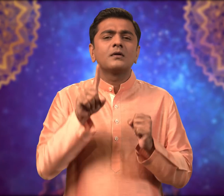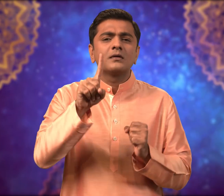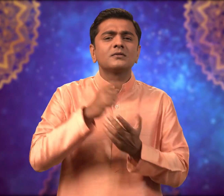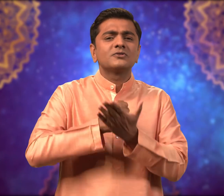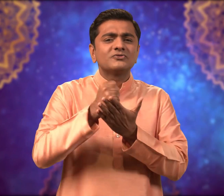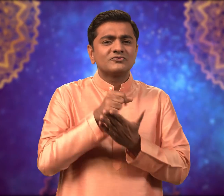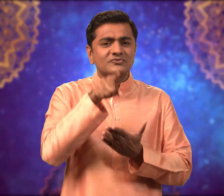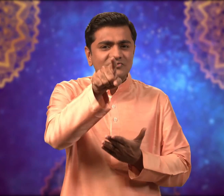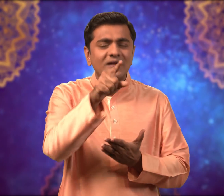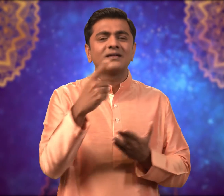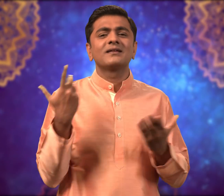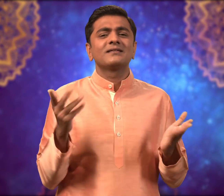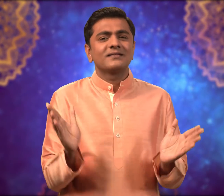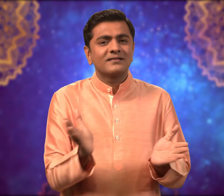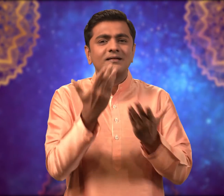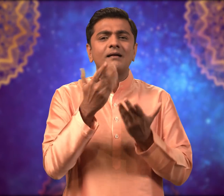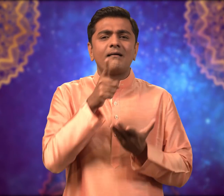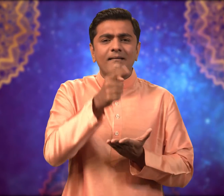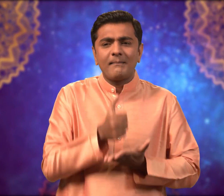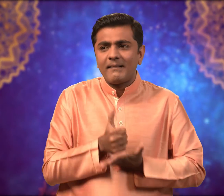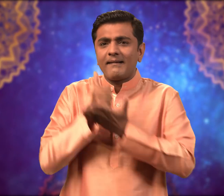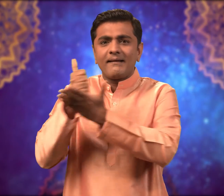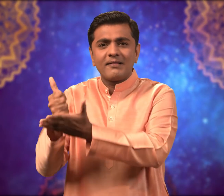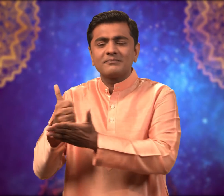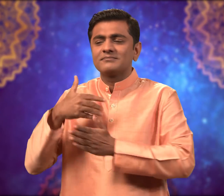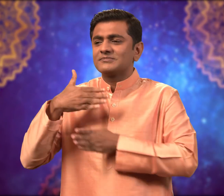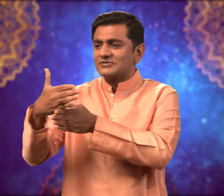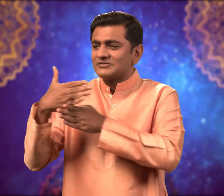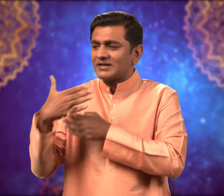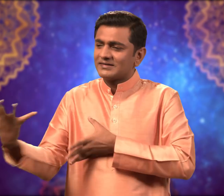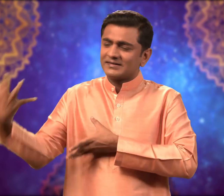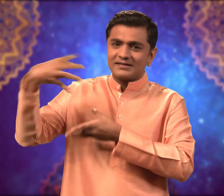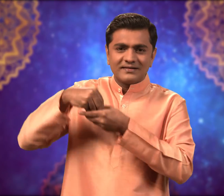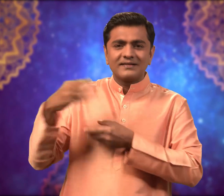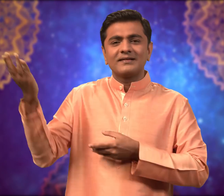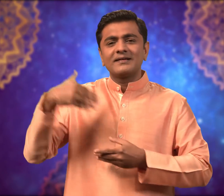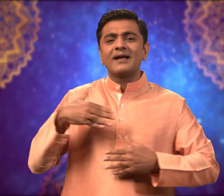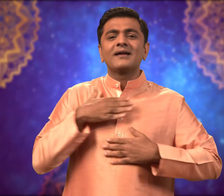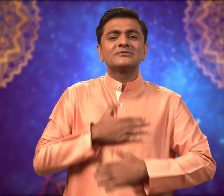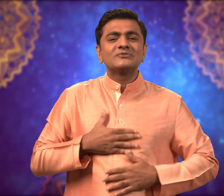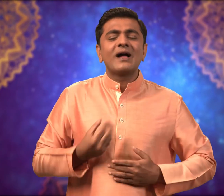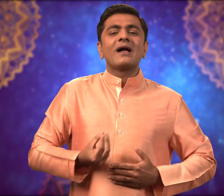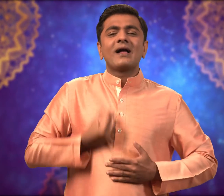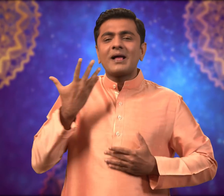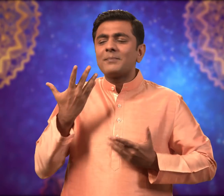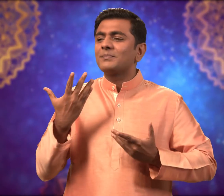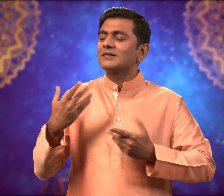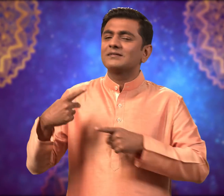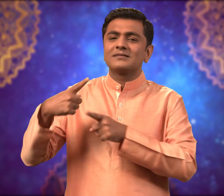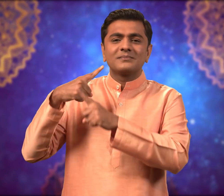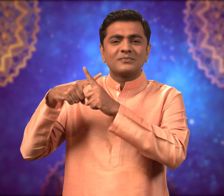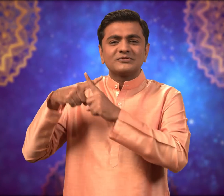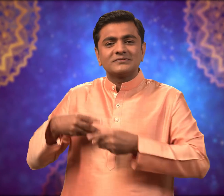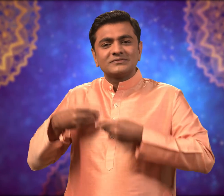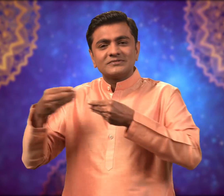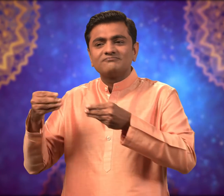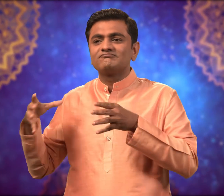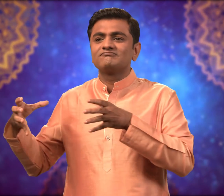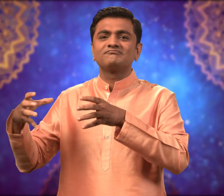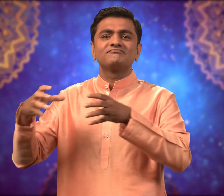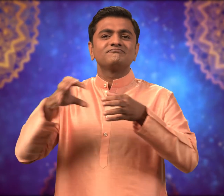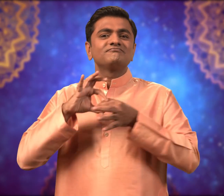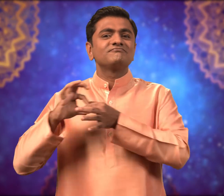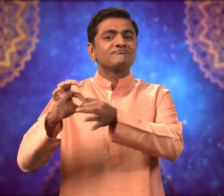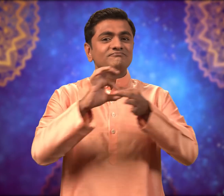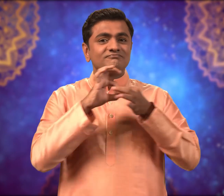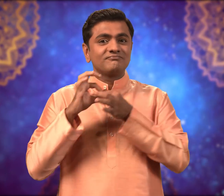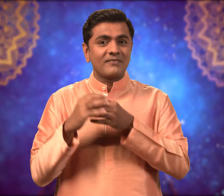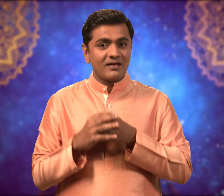So try to help and share your joy by including them. Give them positivity and stay united with them.